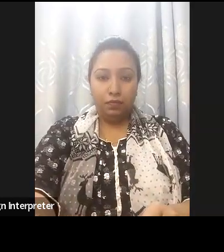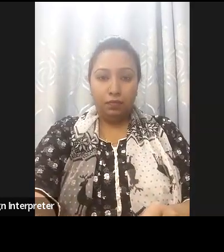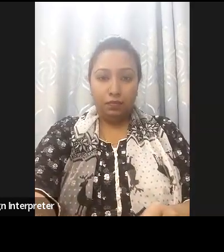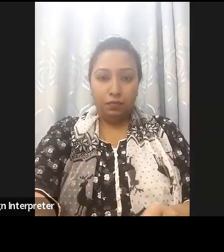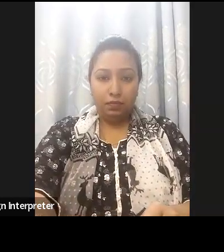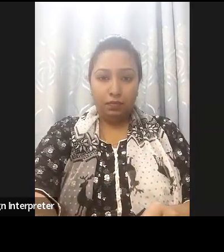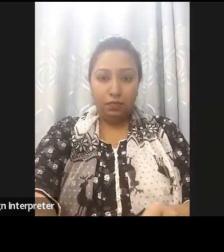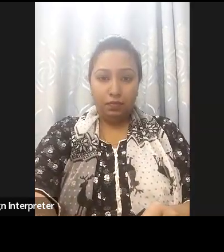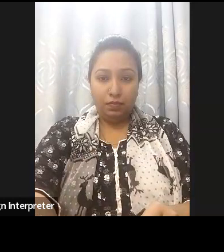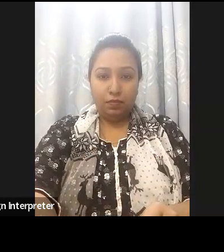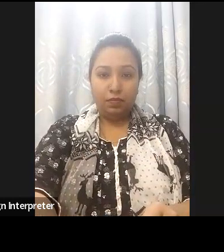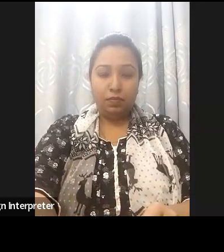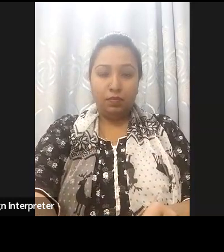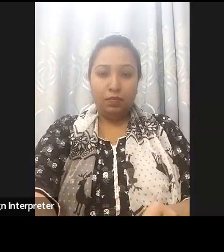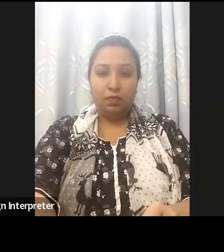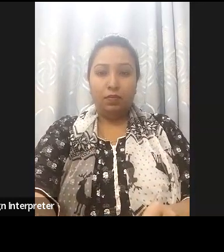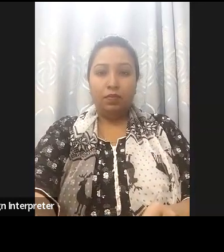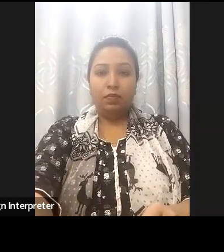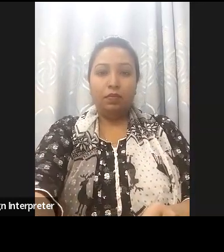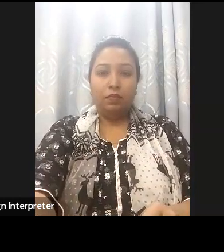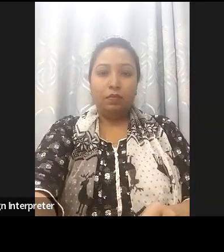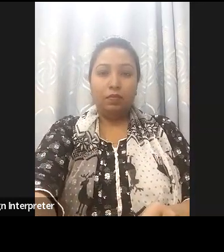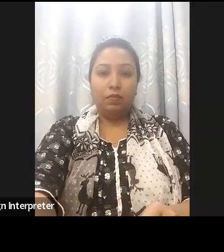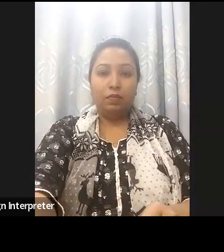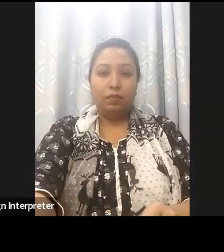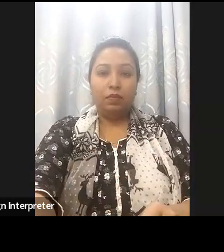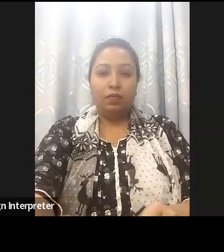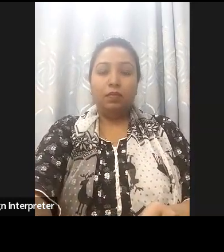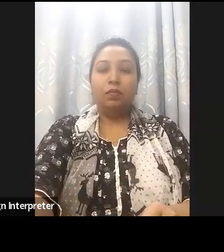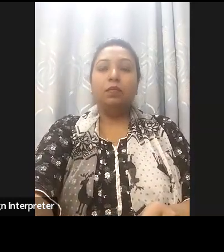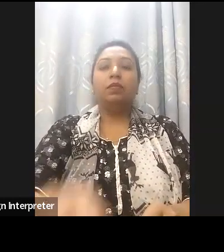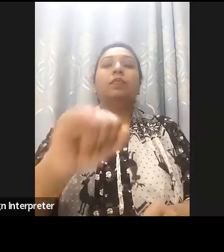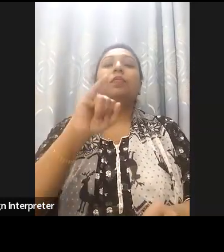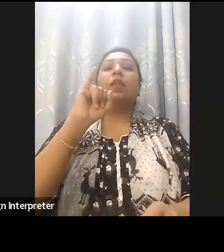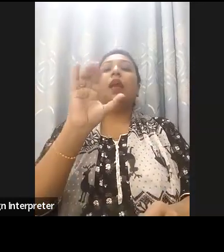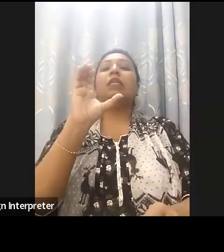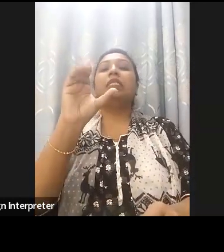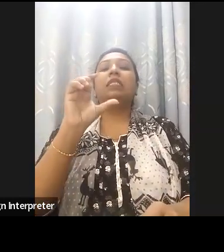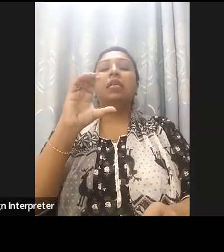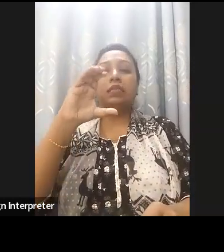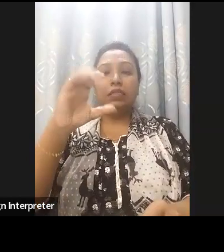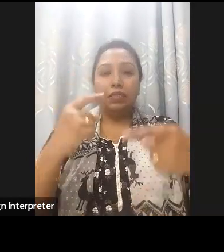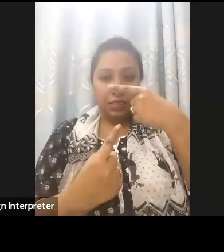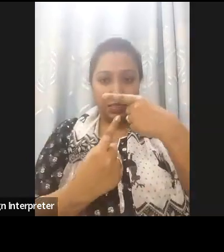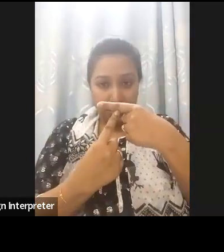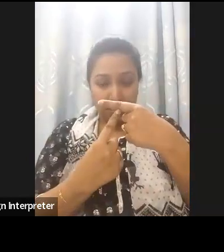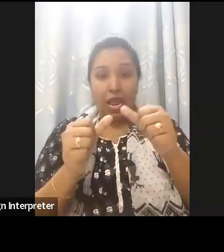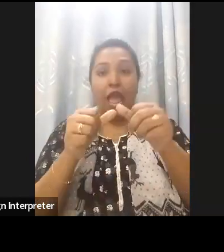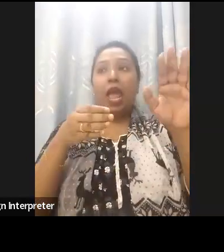adopting or launching ICT accessibility councils by governments